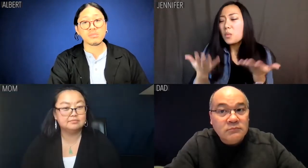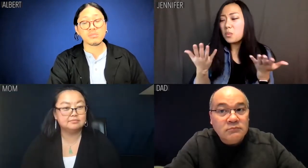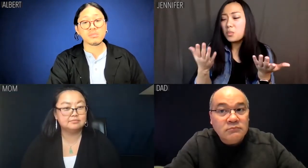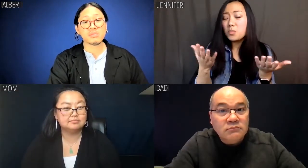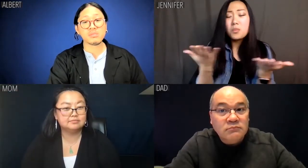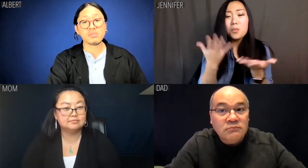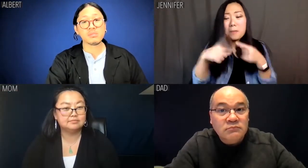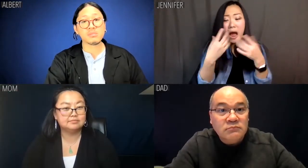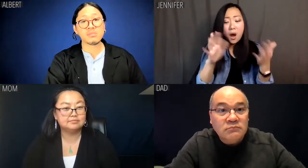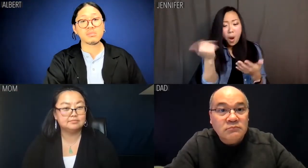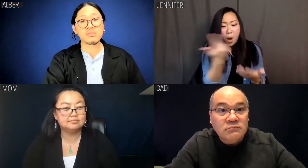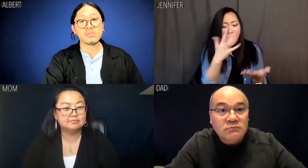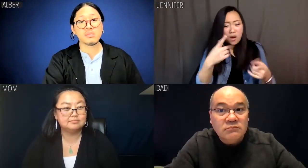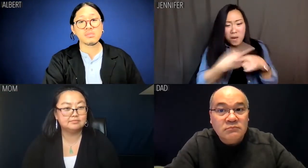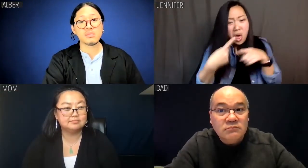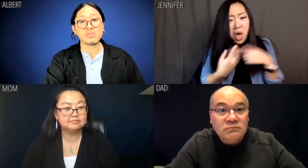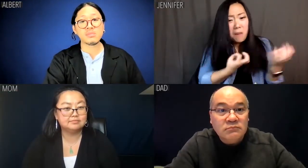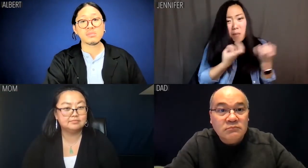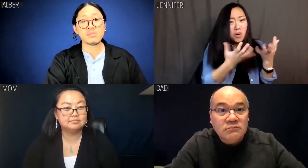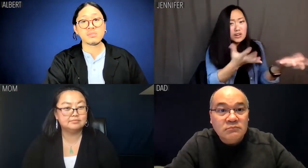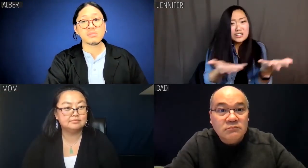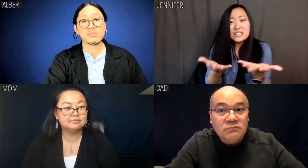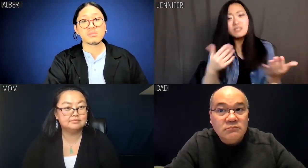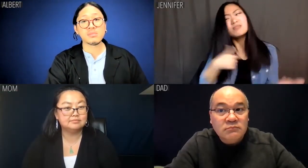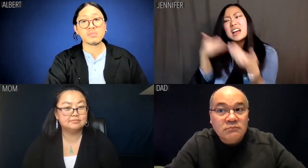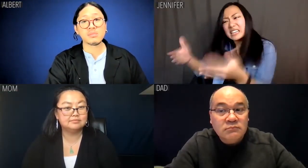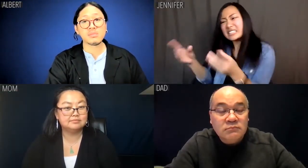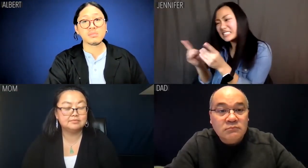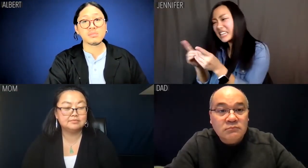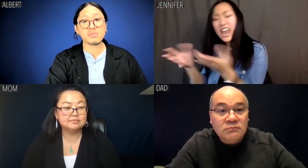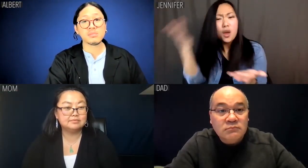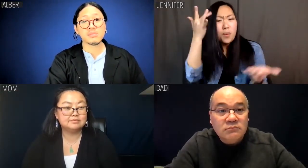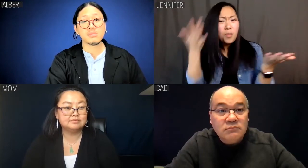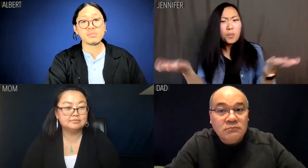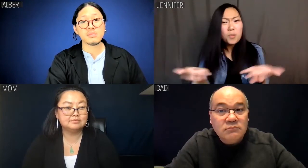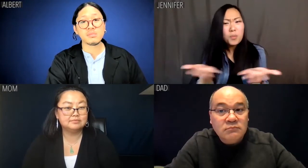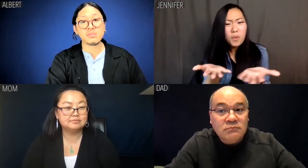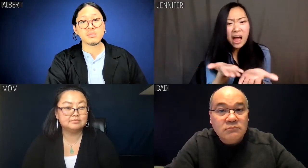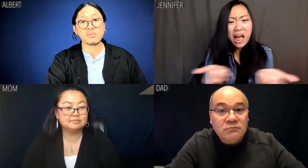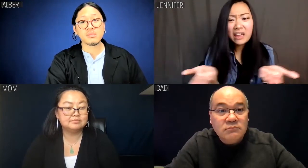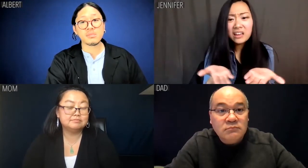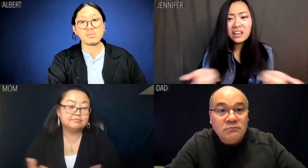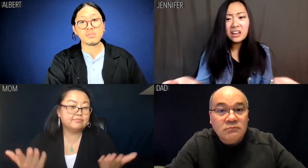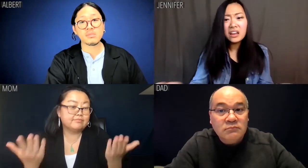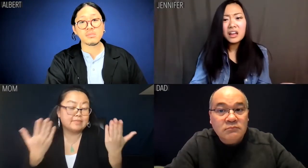Jennifer: Well, what about all these conflicting emotions that go into why I would do that?